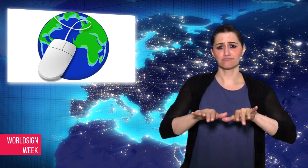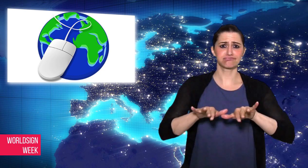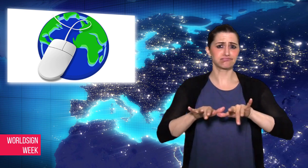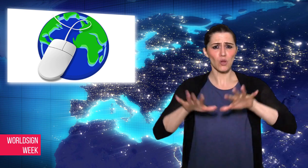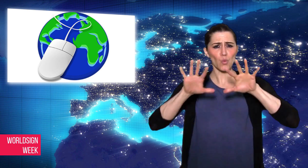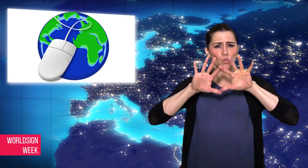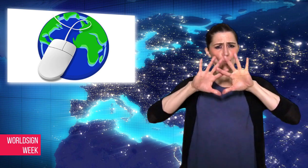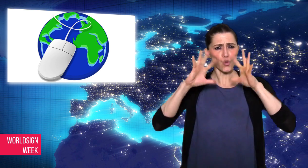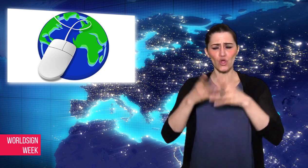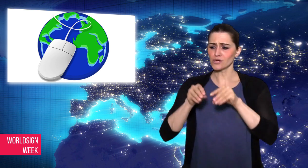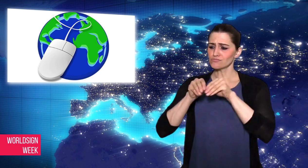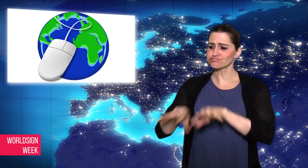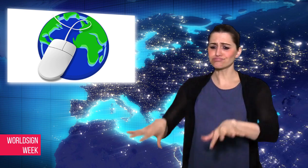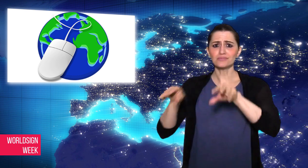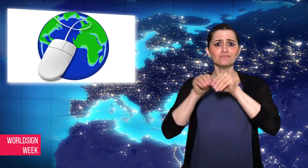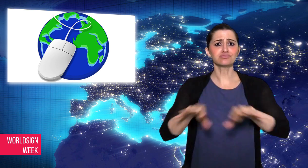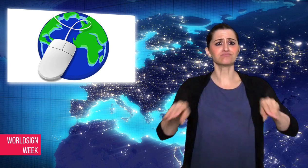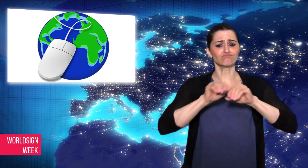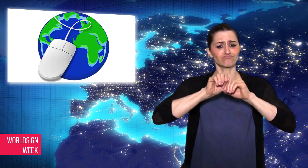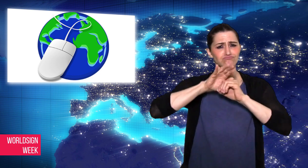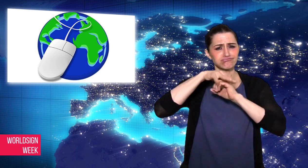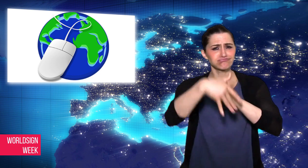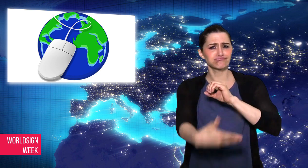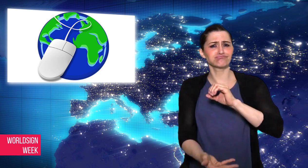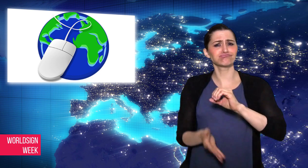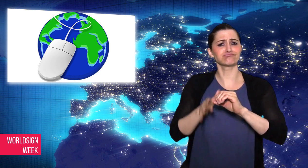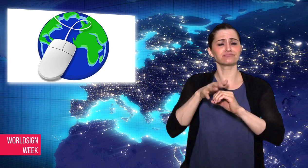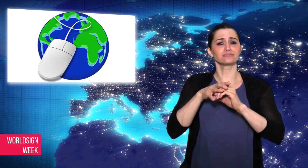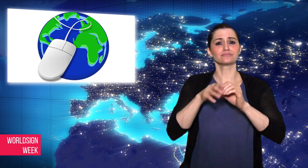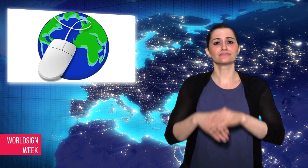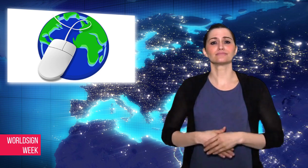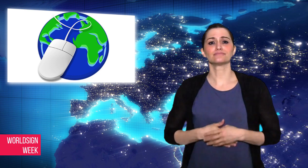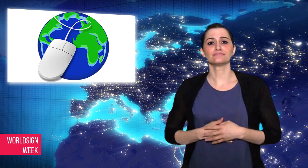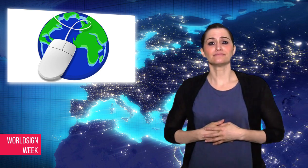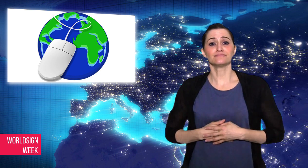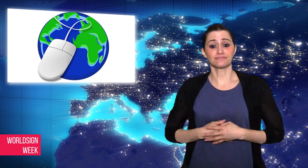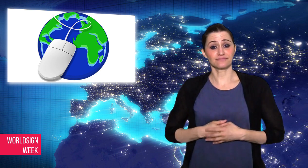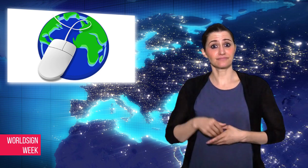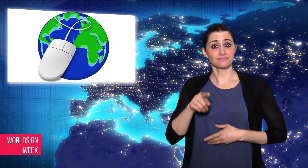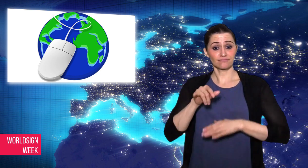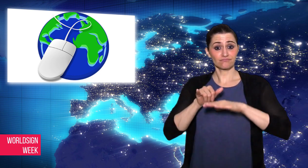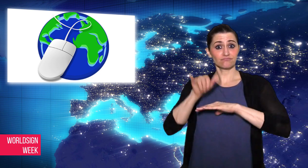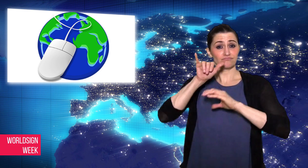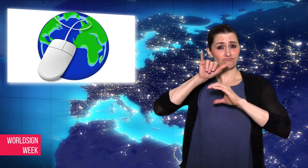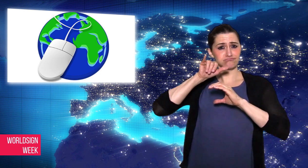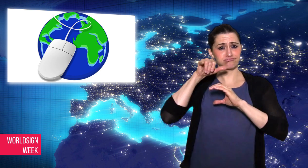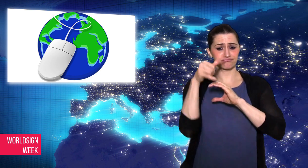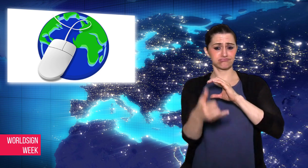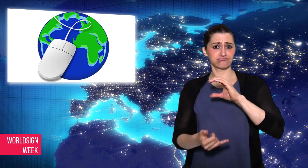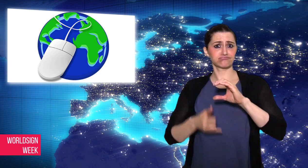The drone would eventually fly 18km